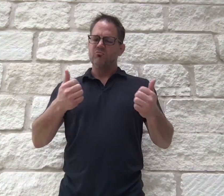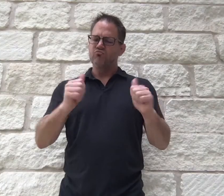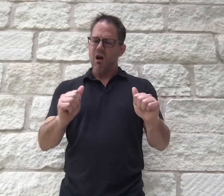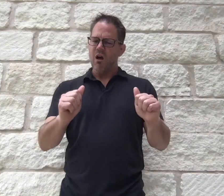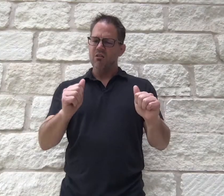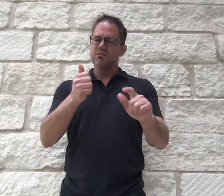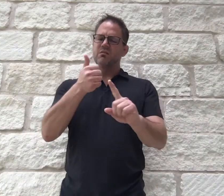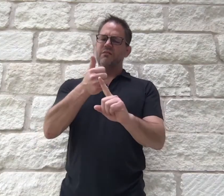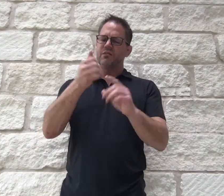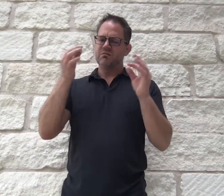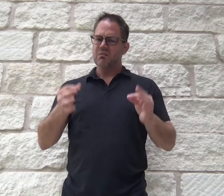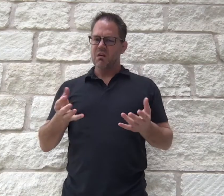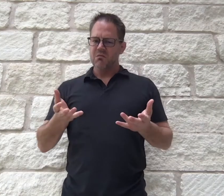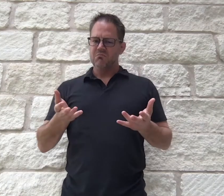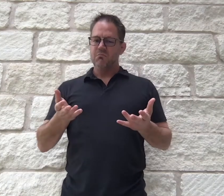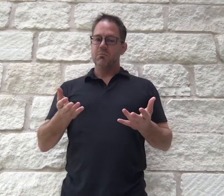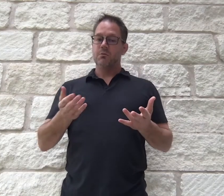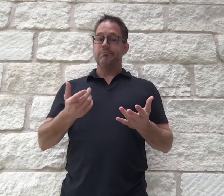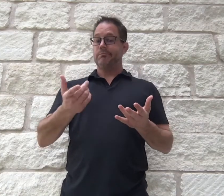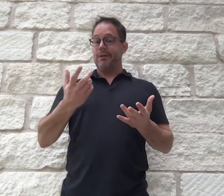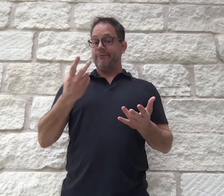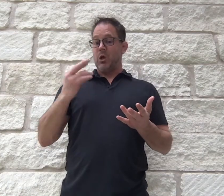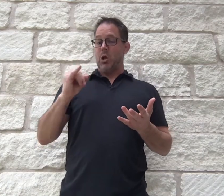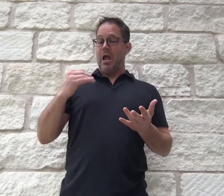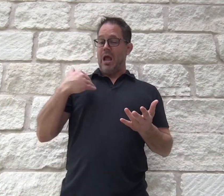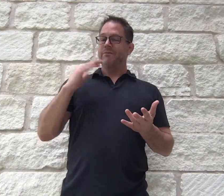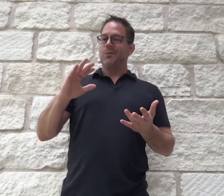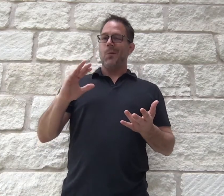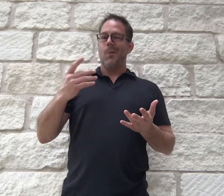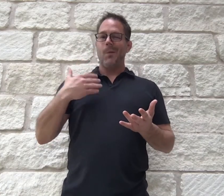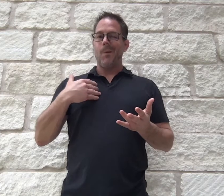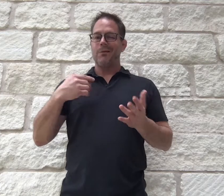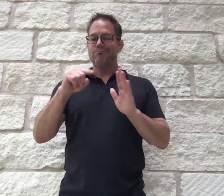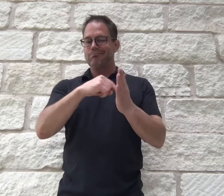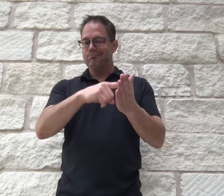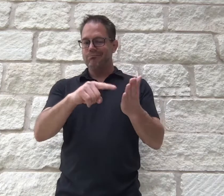Give it a try and decide for yourself. On-demand VRI has its share of controversy and